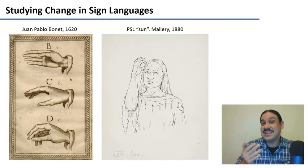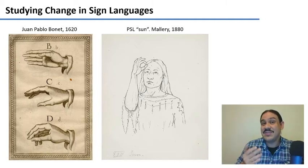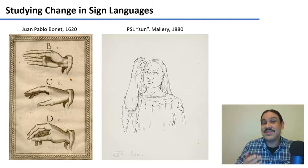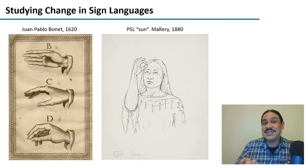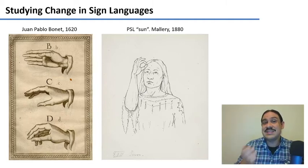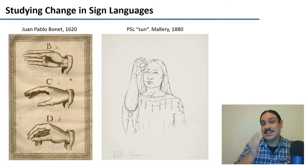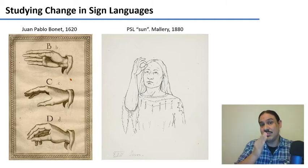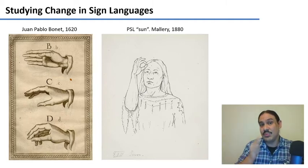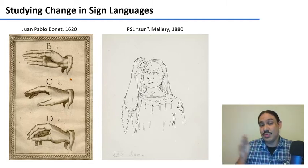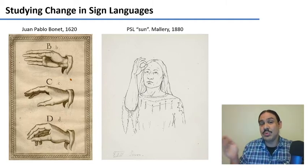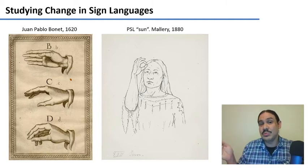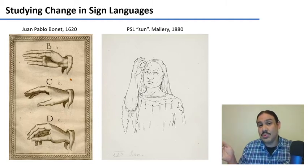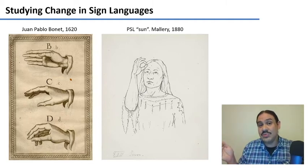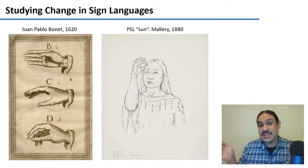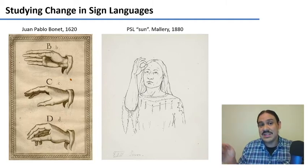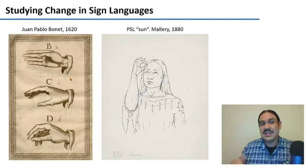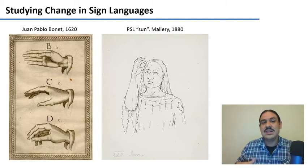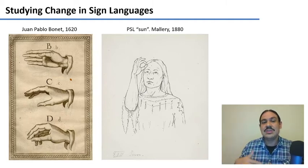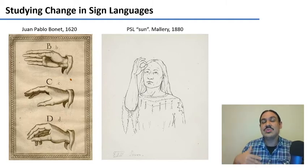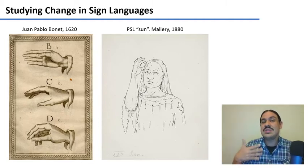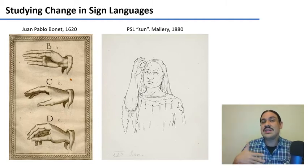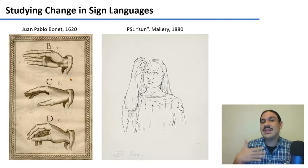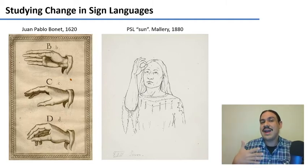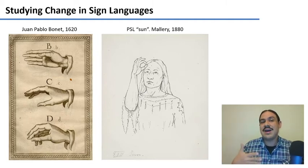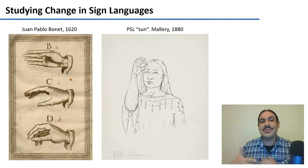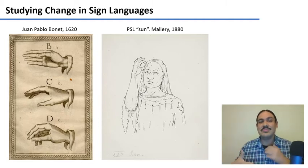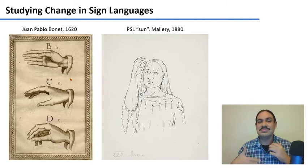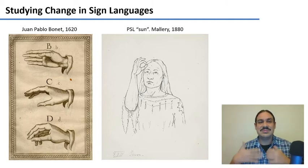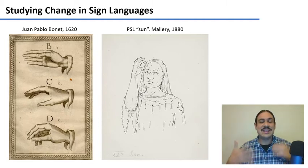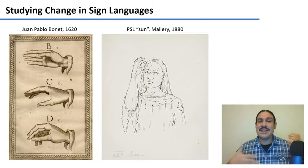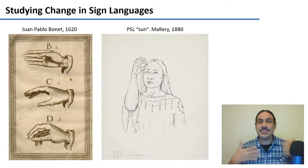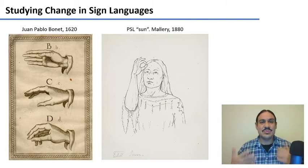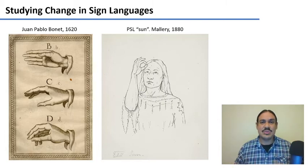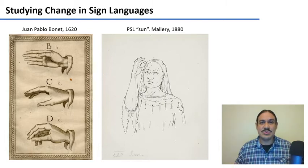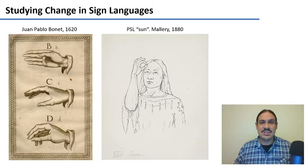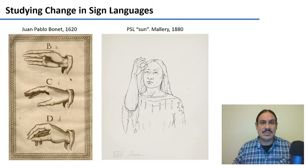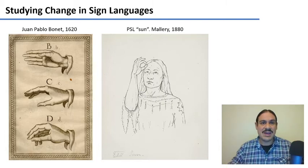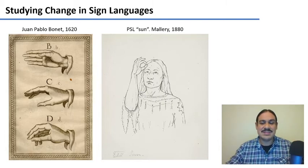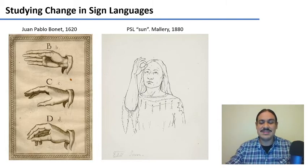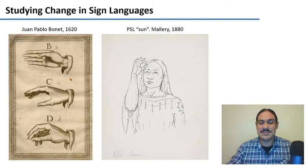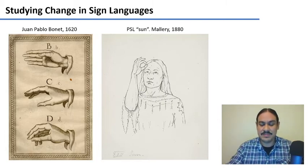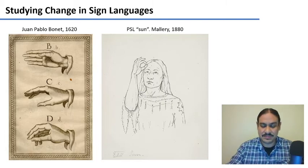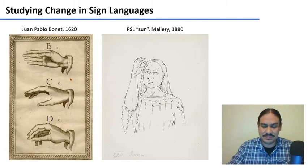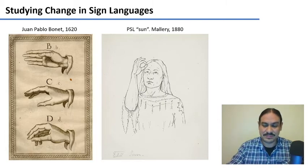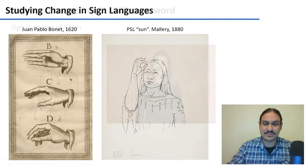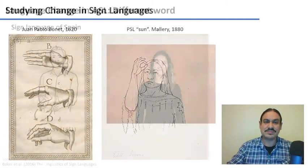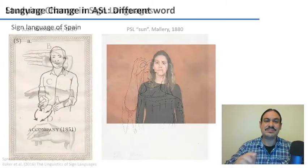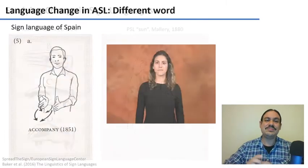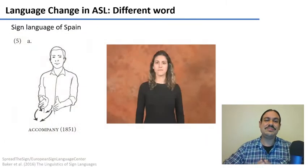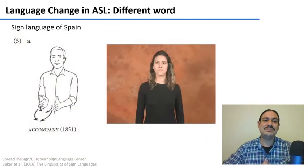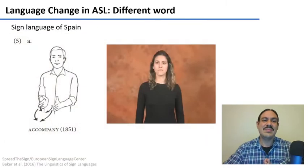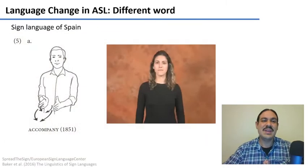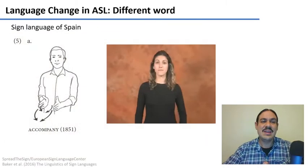from that information the very first thing that we can guess is that words do change same as in spoken languages